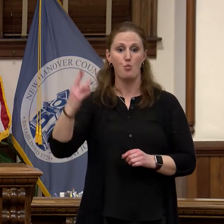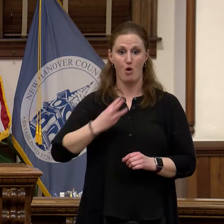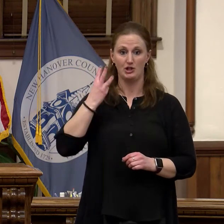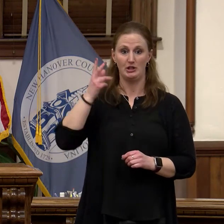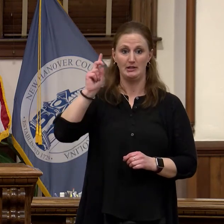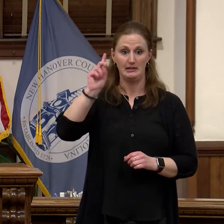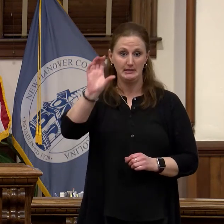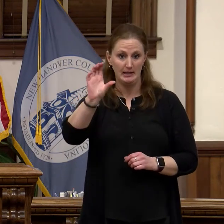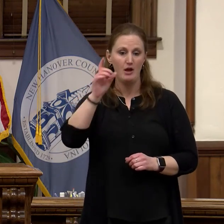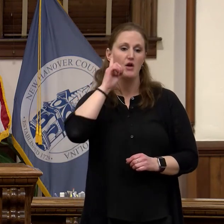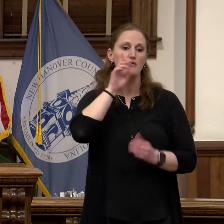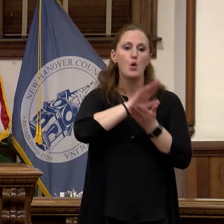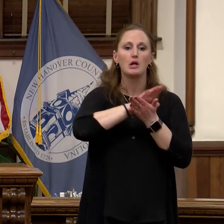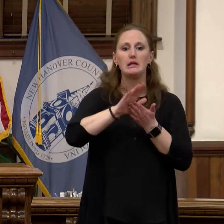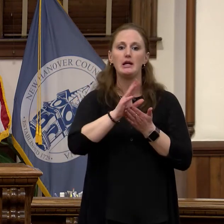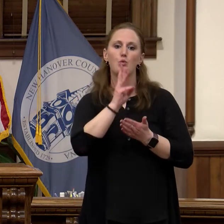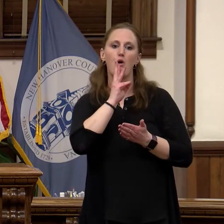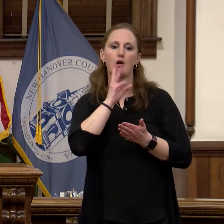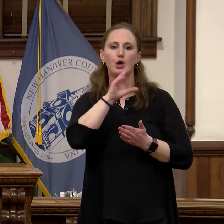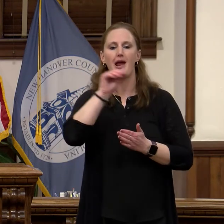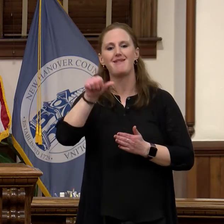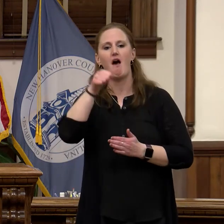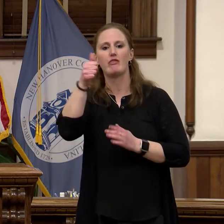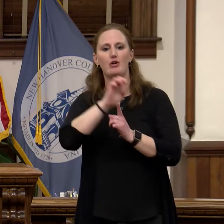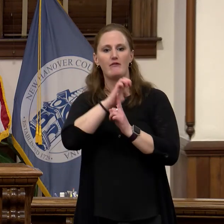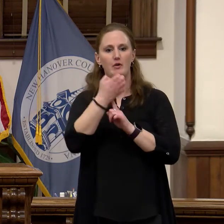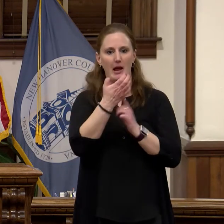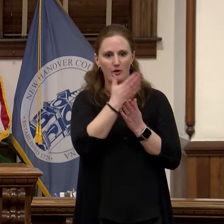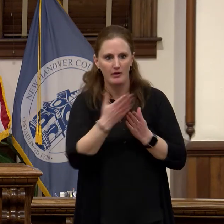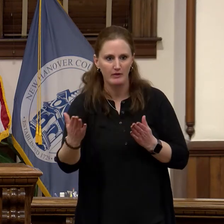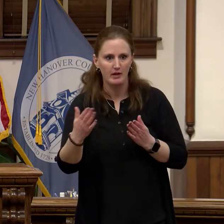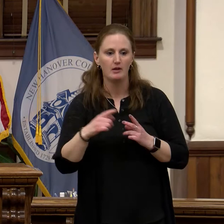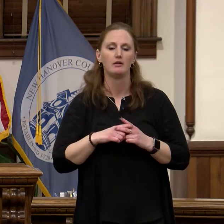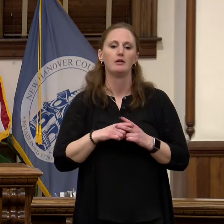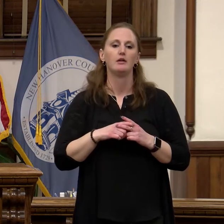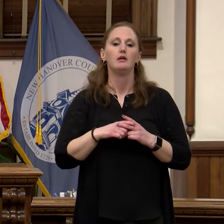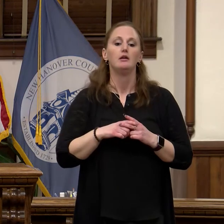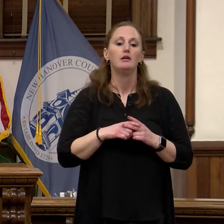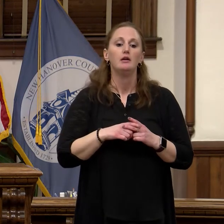environmental quality regulations, film support and expansion, keeping sand on